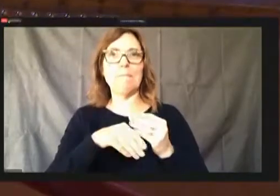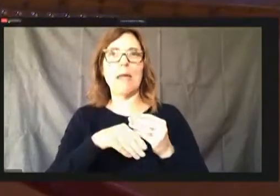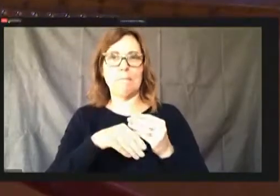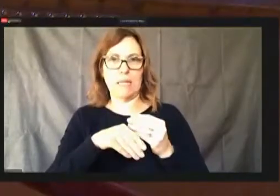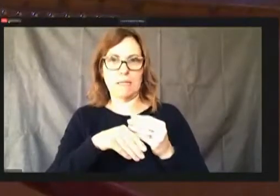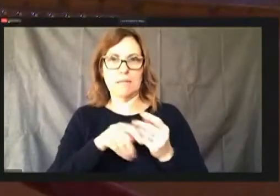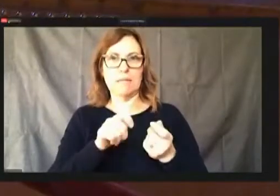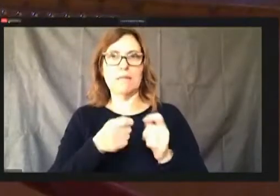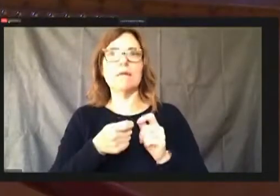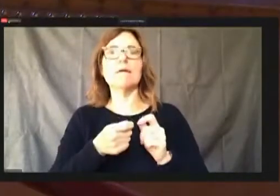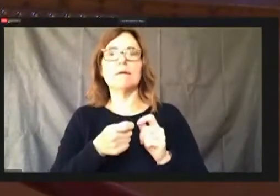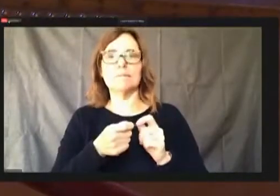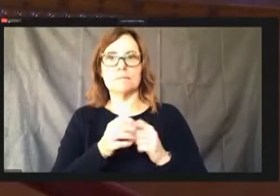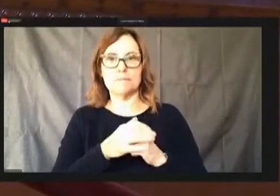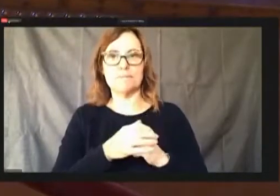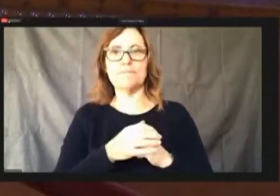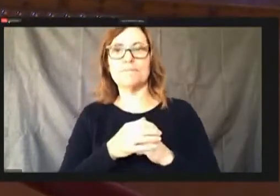Same with be.